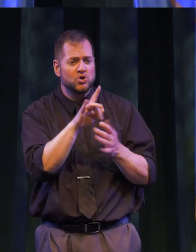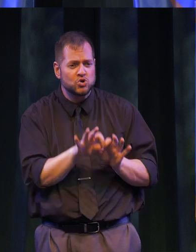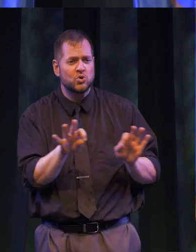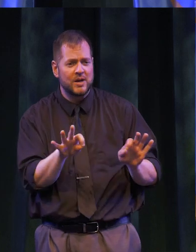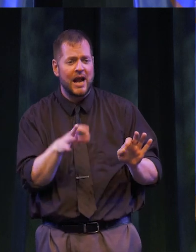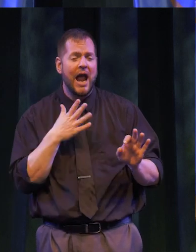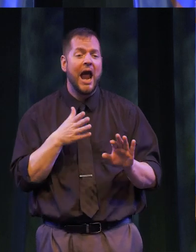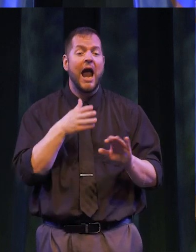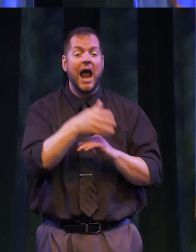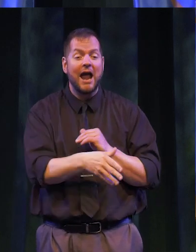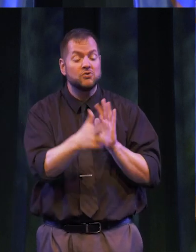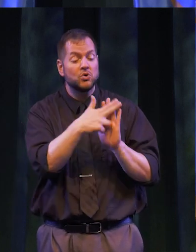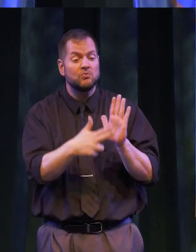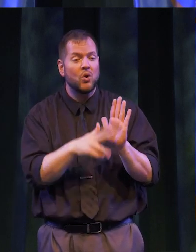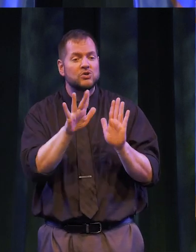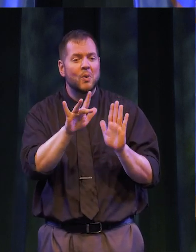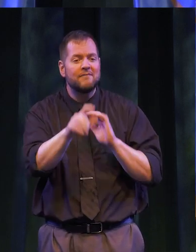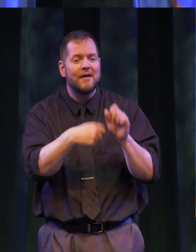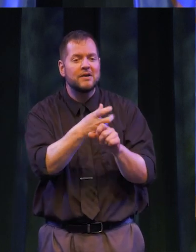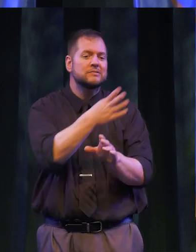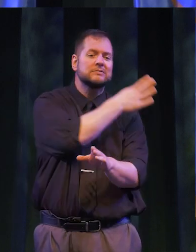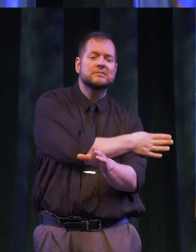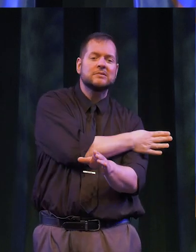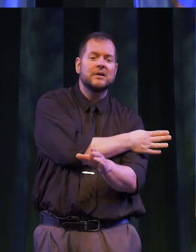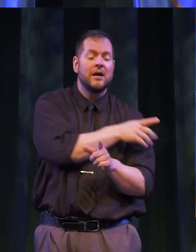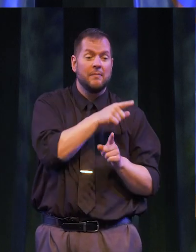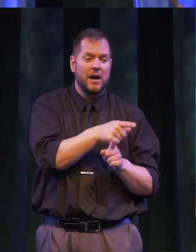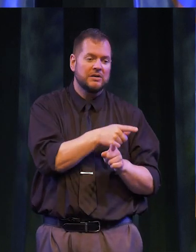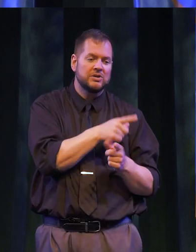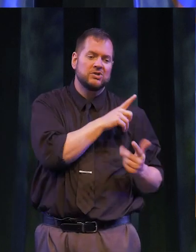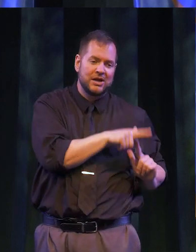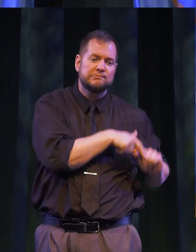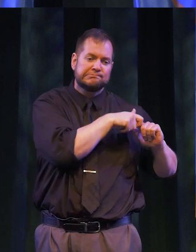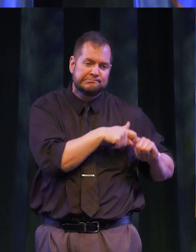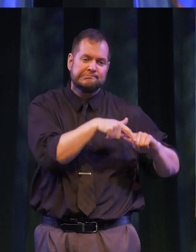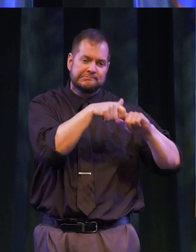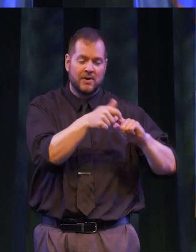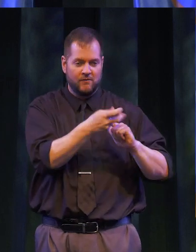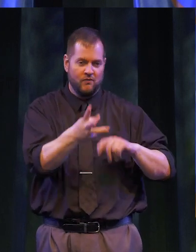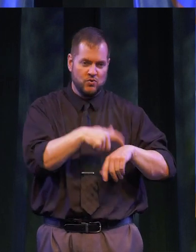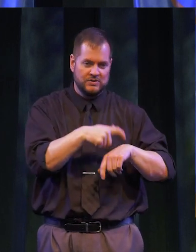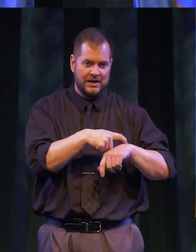degree after enrolling 25 years prior -- but having to stop-out at various times -- to